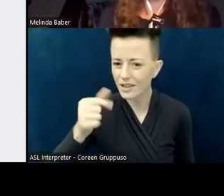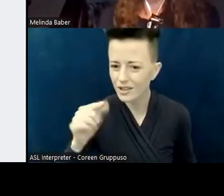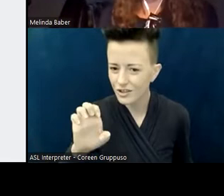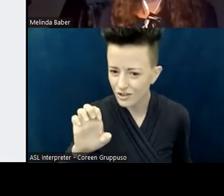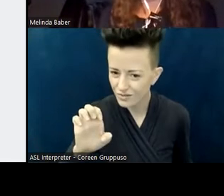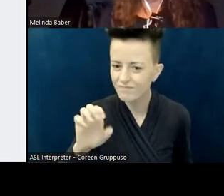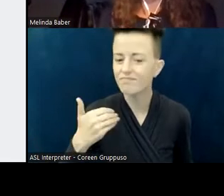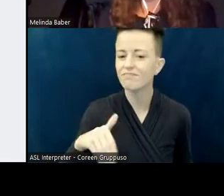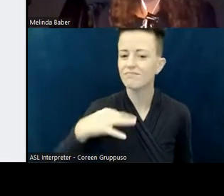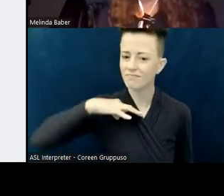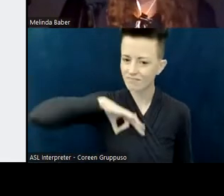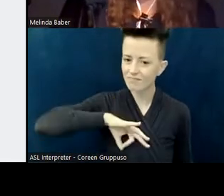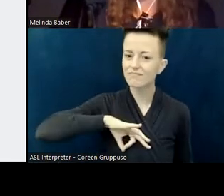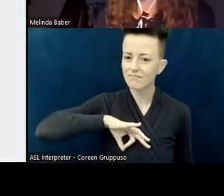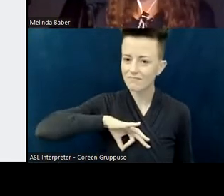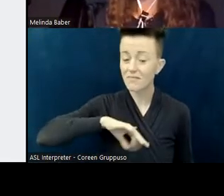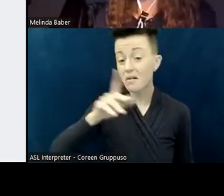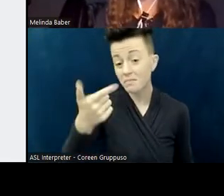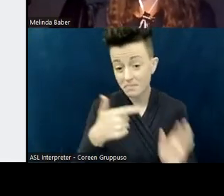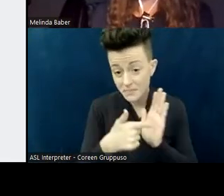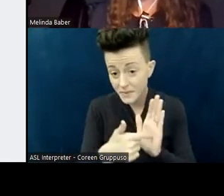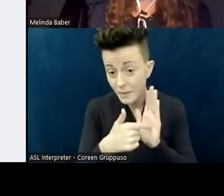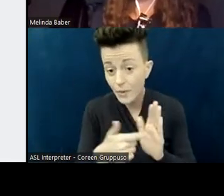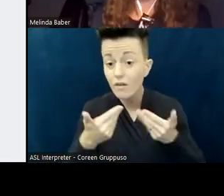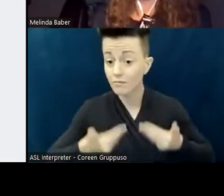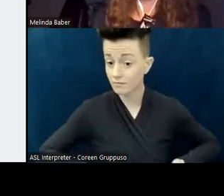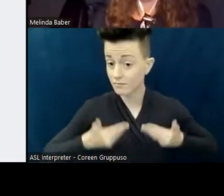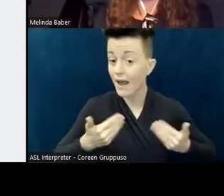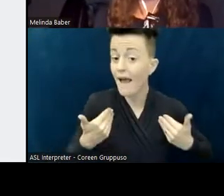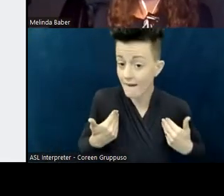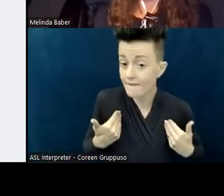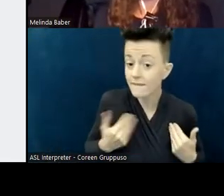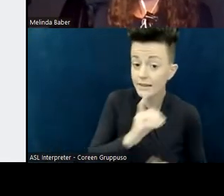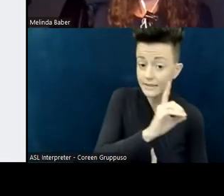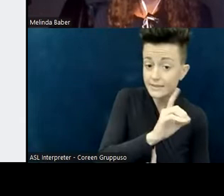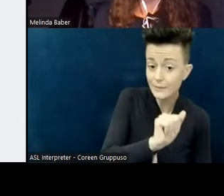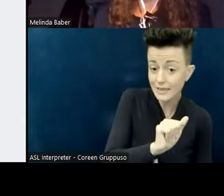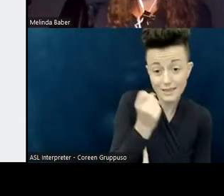but I also have ableism that I'm trying to acknowledge